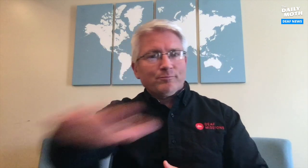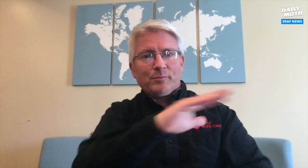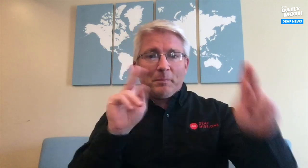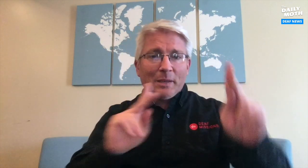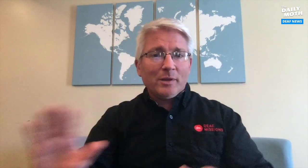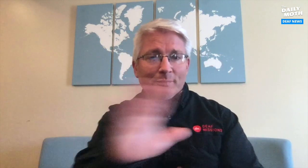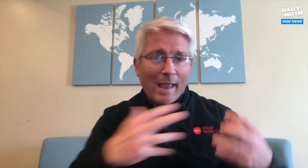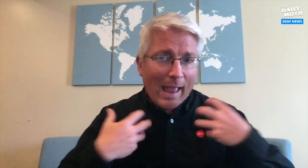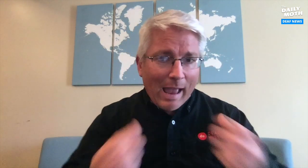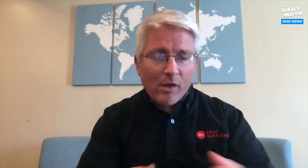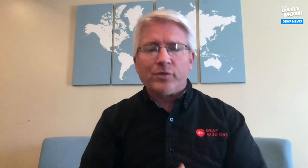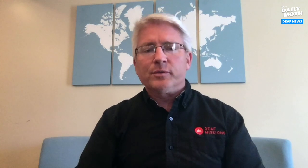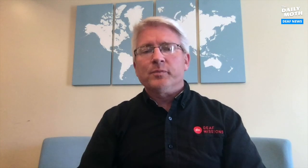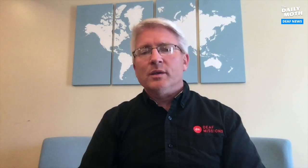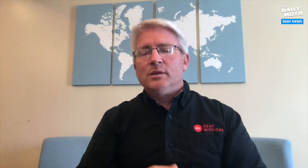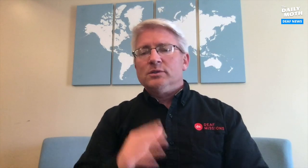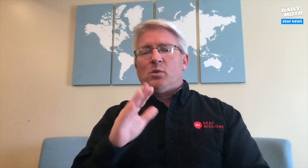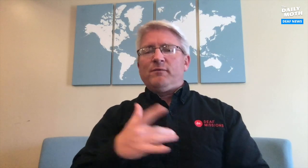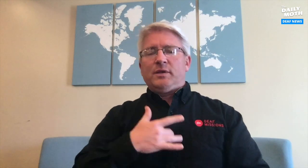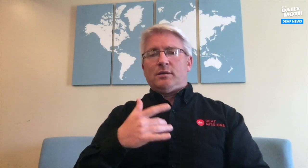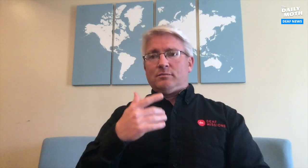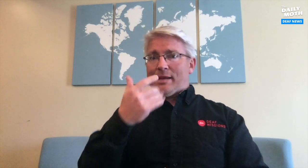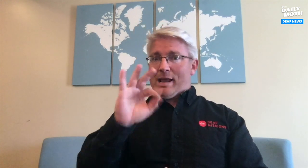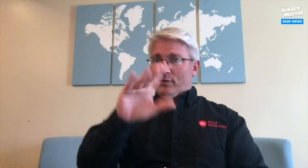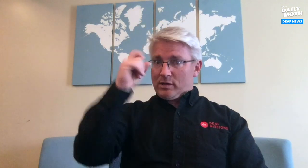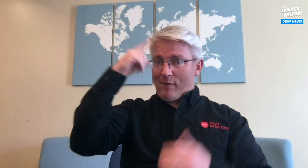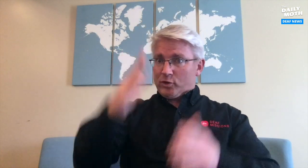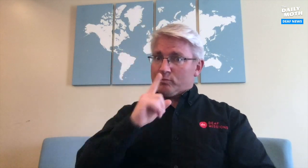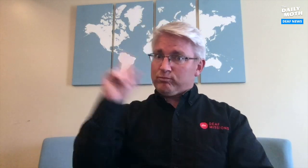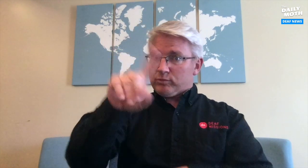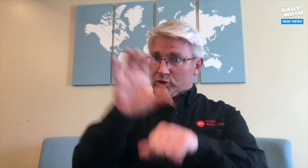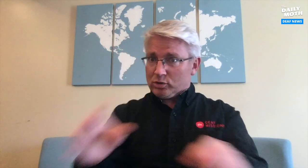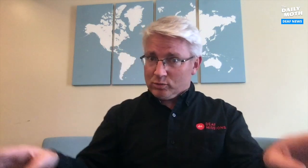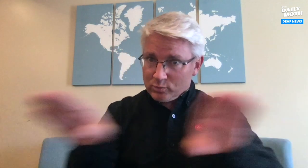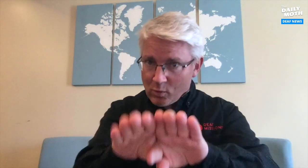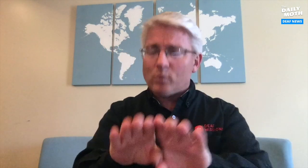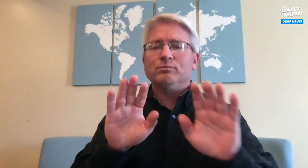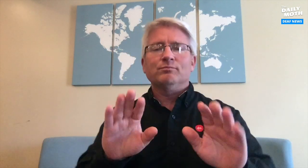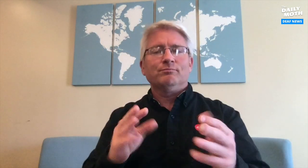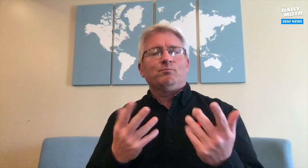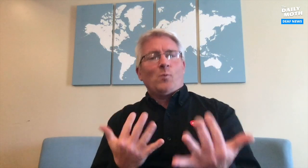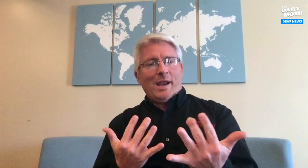for people and their health. I feel if your governor declares that churches are closed,